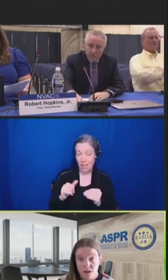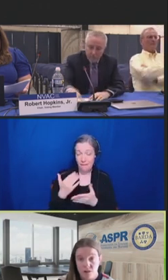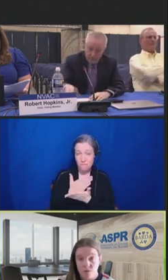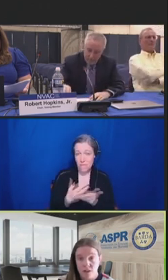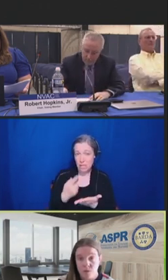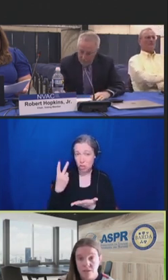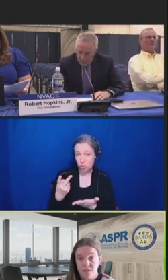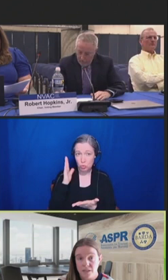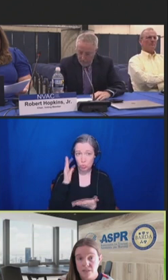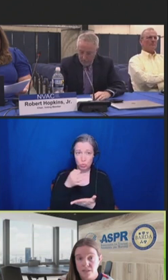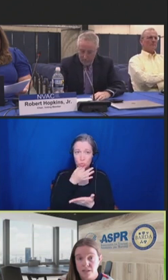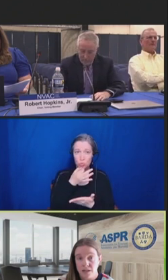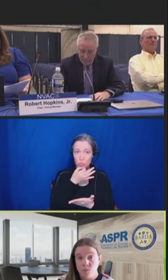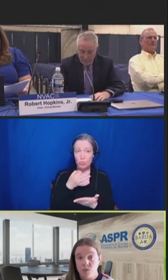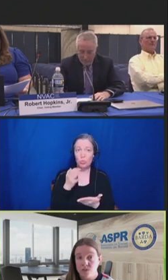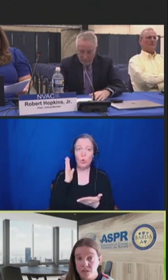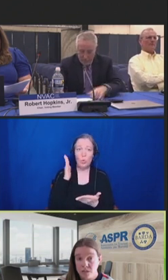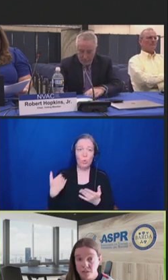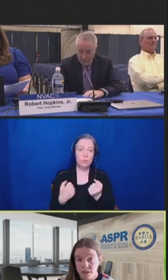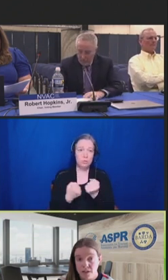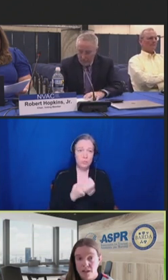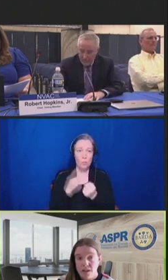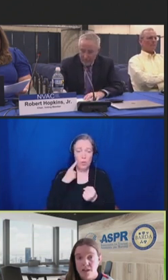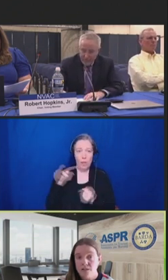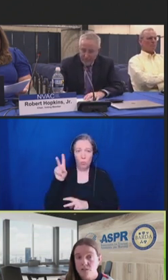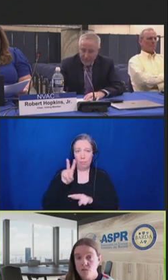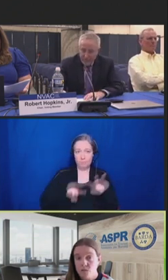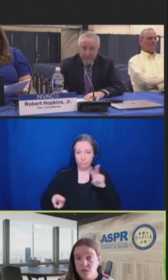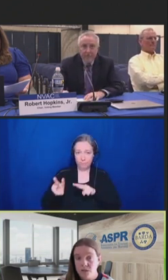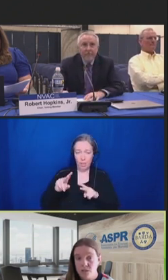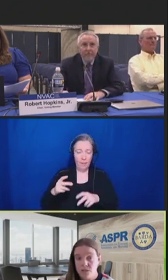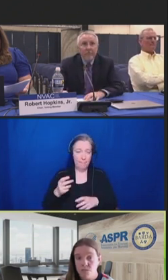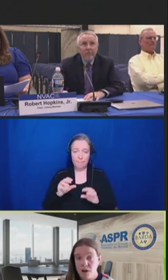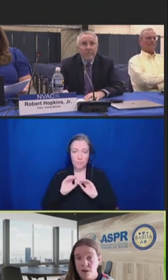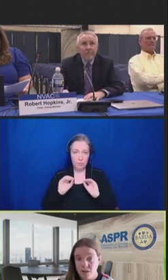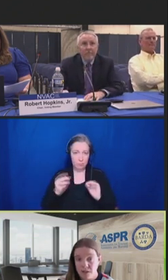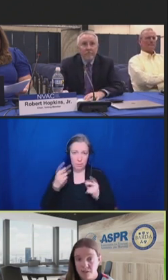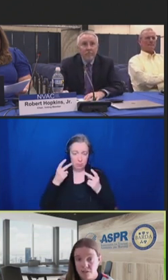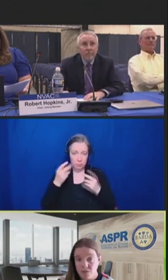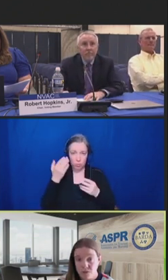trials to evaluate the safety and immunogenicity of different formulations of monovalent influenza